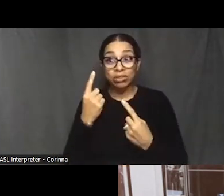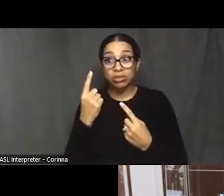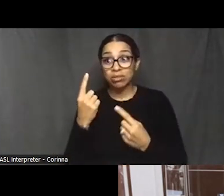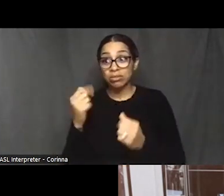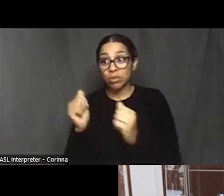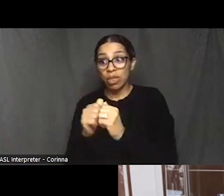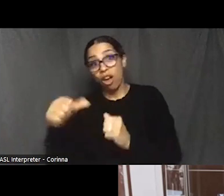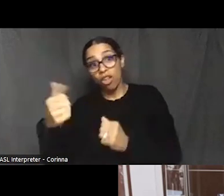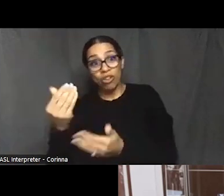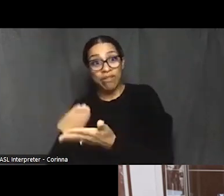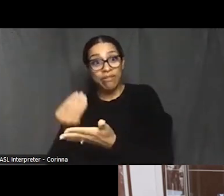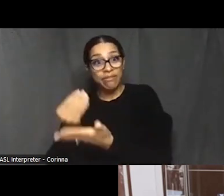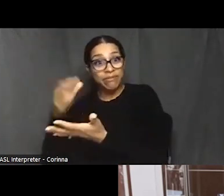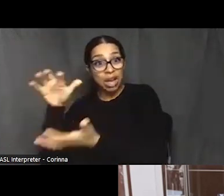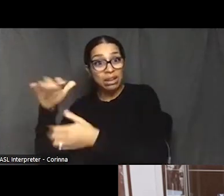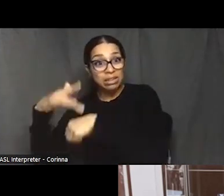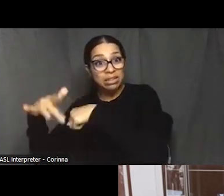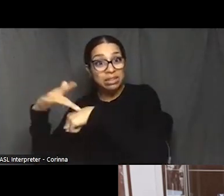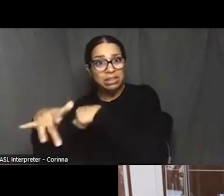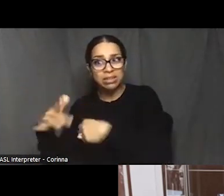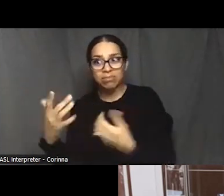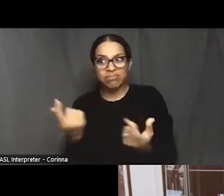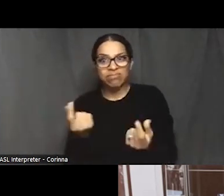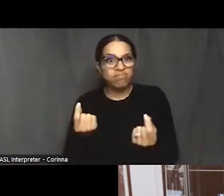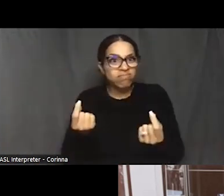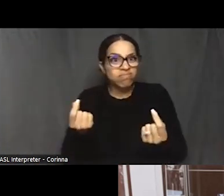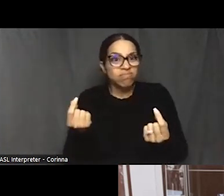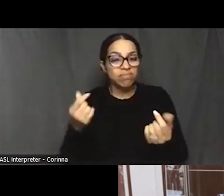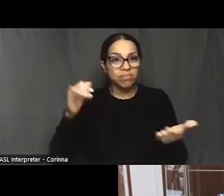I mean, the idea that Black people haven't contributed to